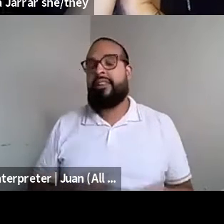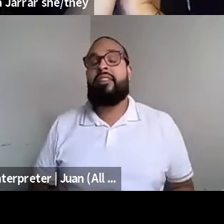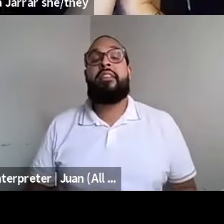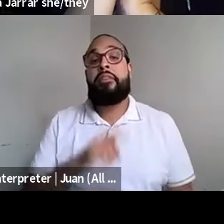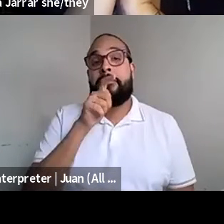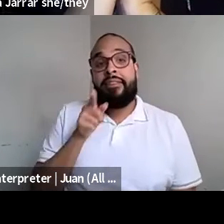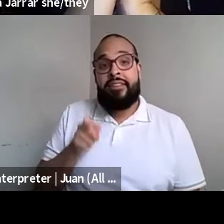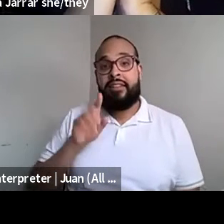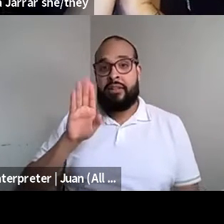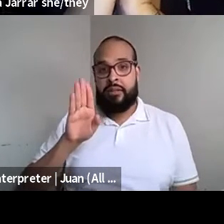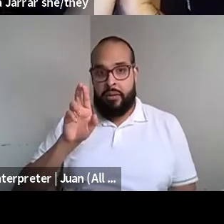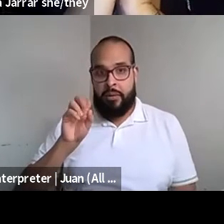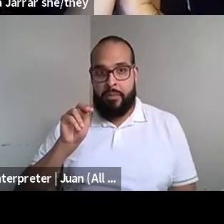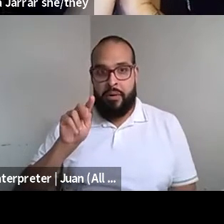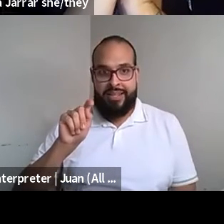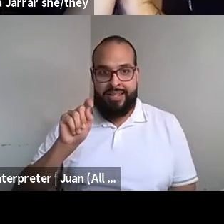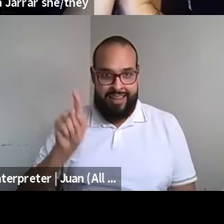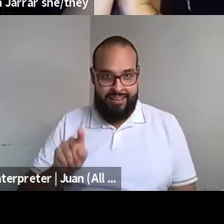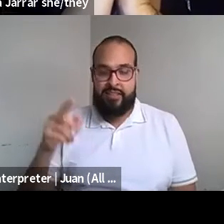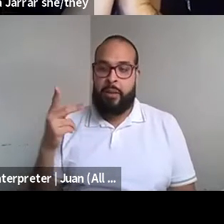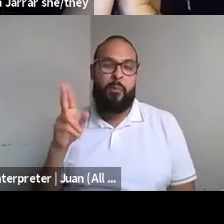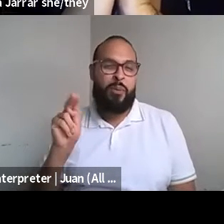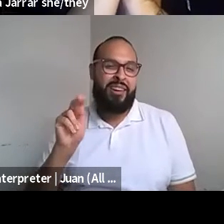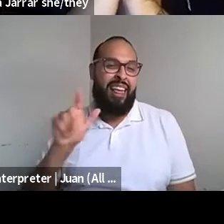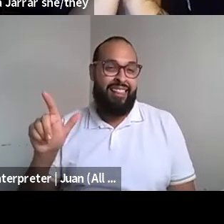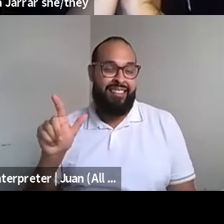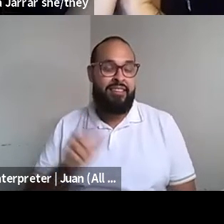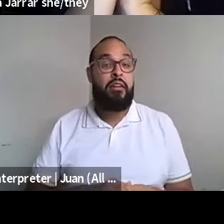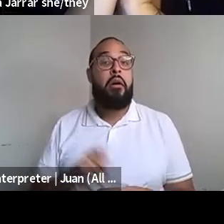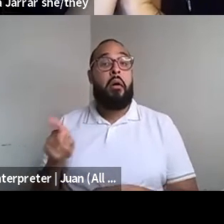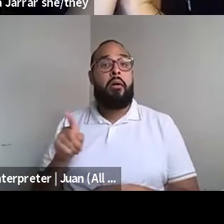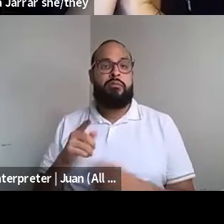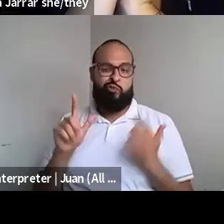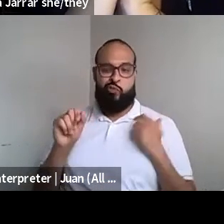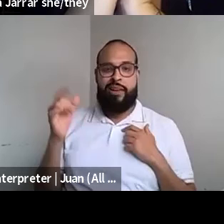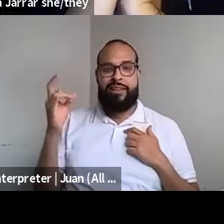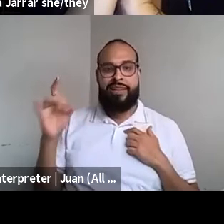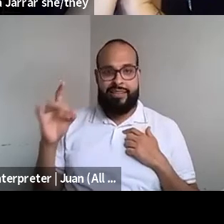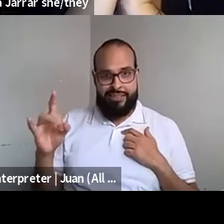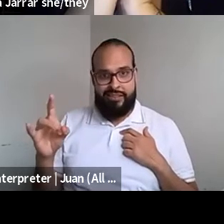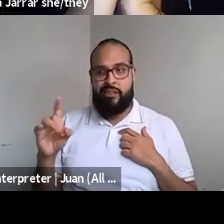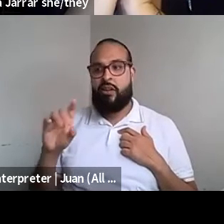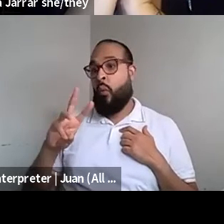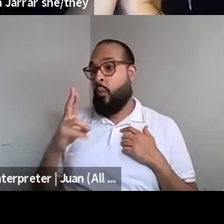Kenyon Farrow (he/him/his): Brontes for now. Kenyon Farrow (he/him/his): And branches, the Kenyon Farrow (he/him/his): whiting award recipient for fiction.